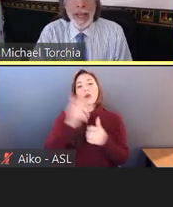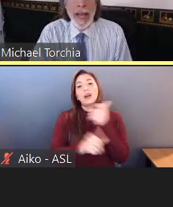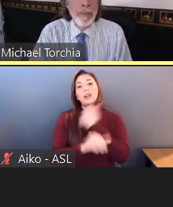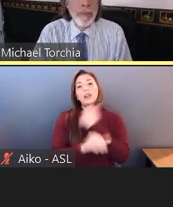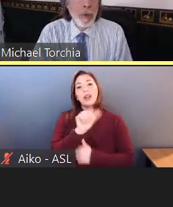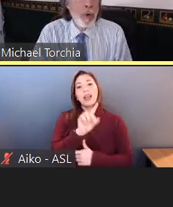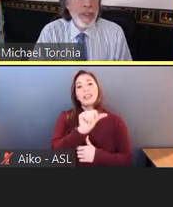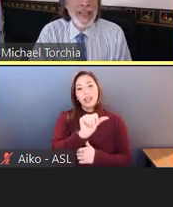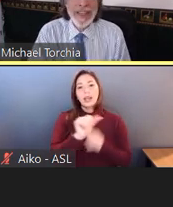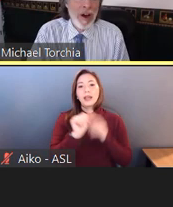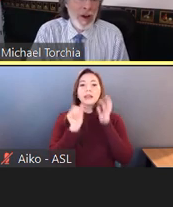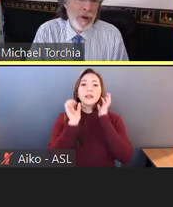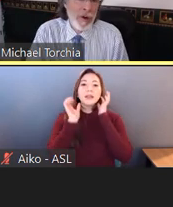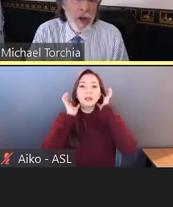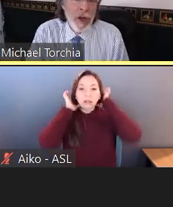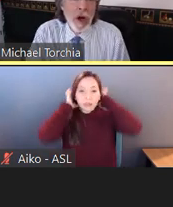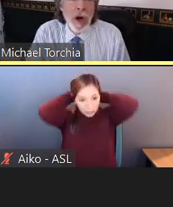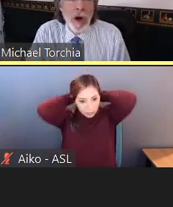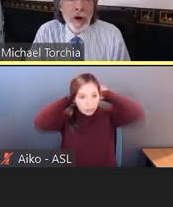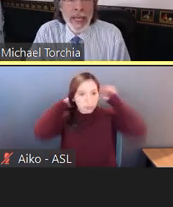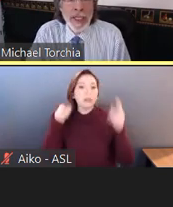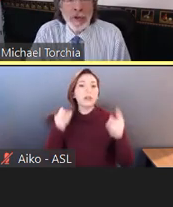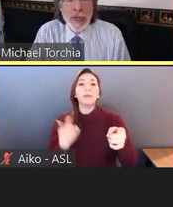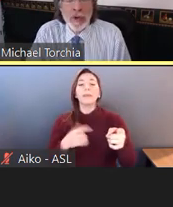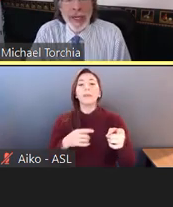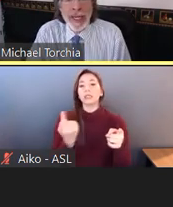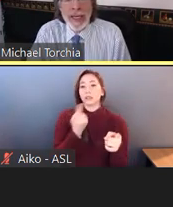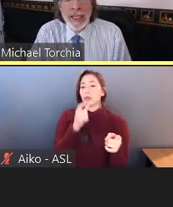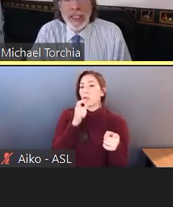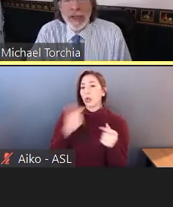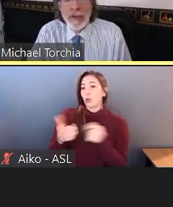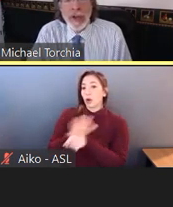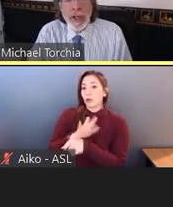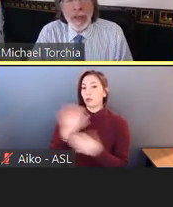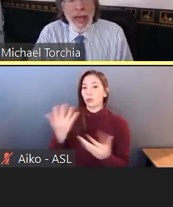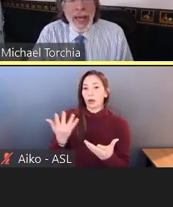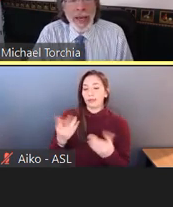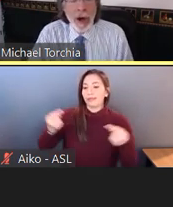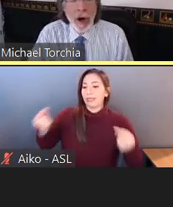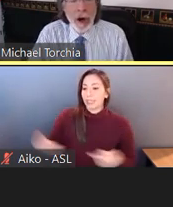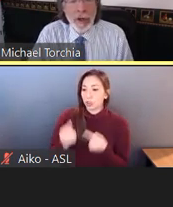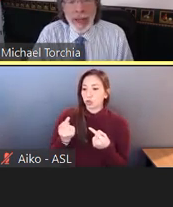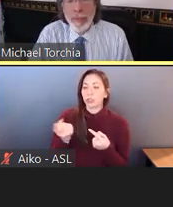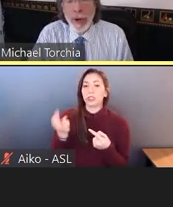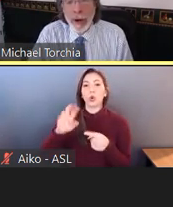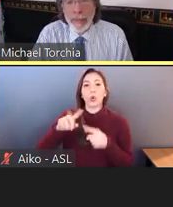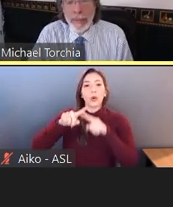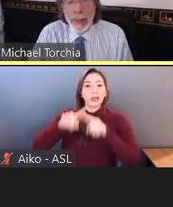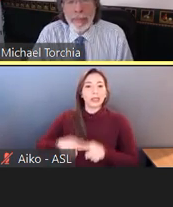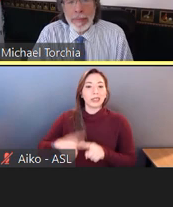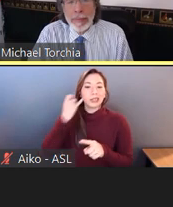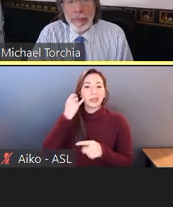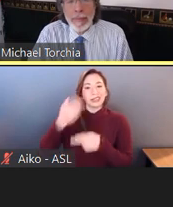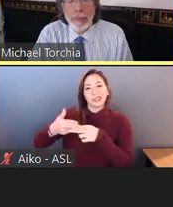Now, what's not covered are injuries or conditions that are temporary.